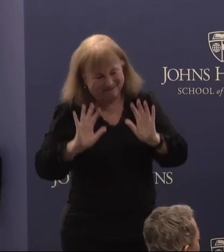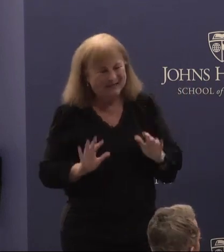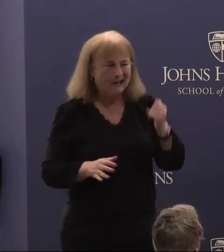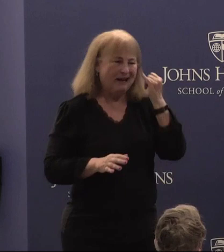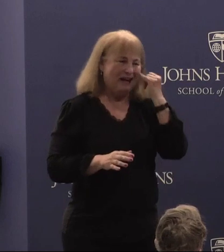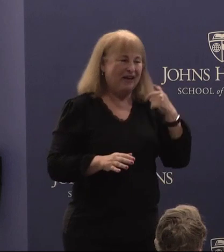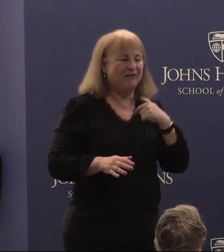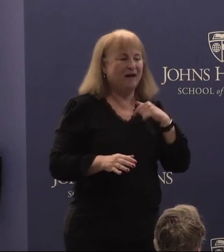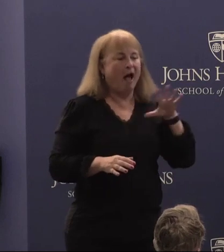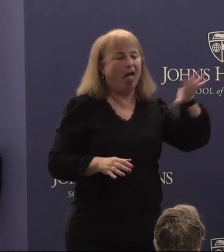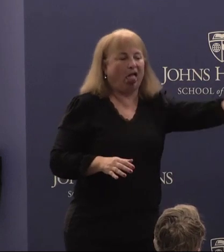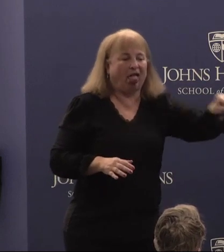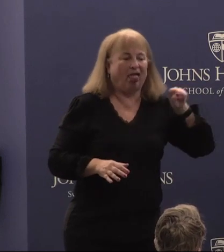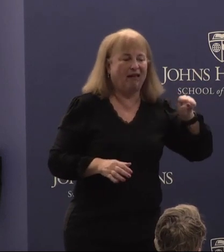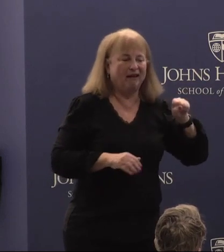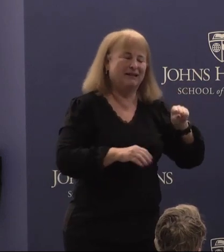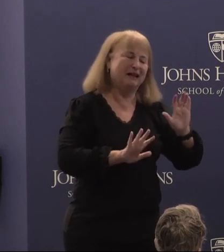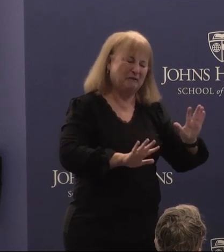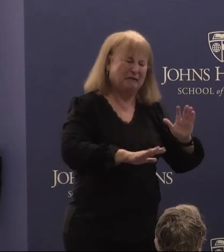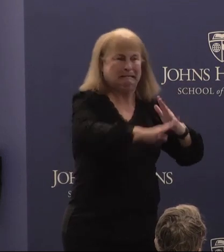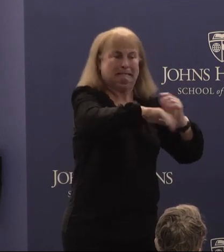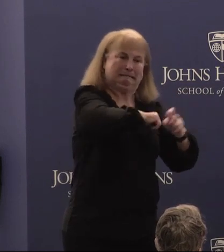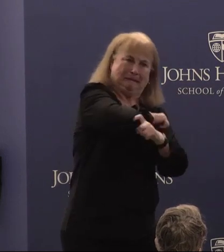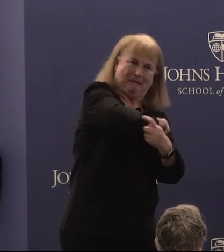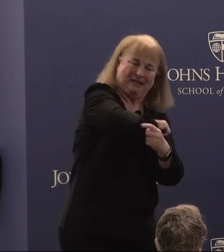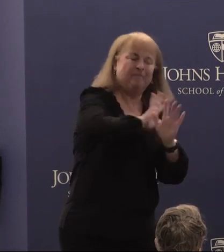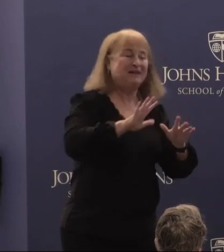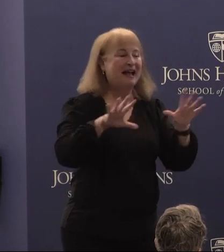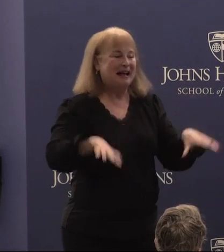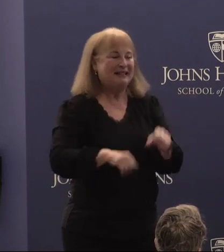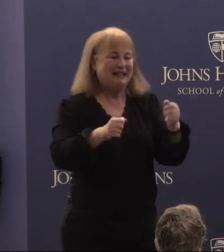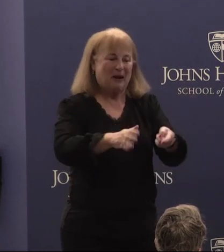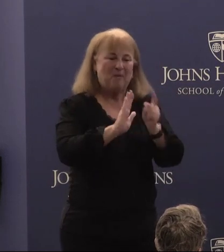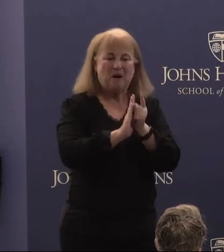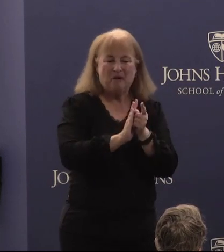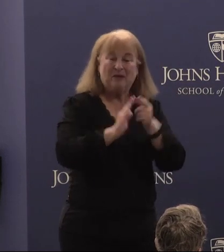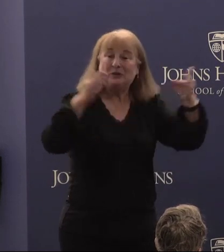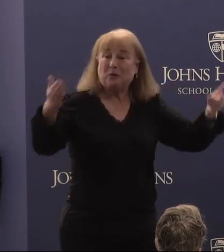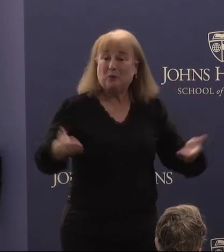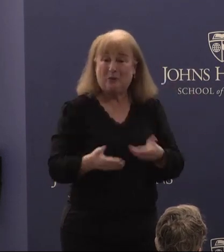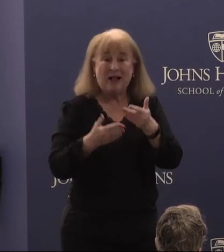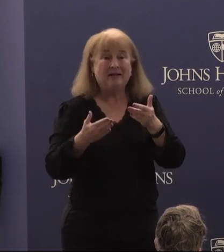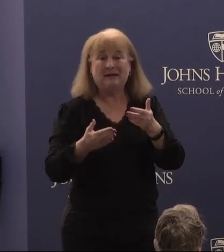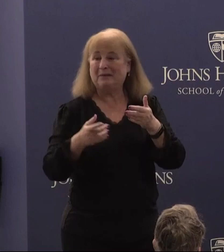if I indulge that temptation. I also want to take a moment to welcome Holden Thorpe,